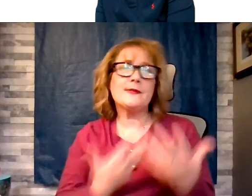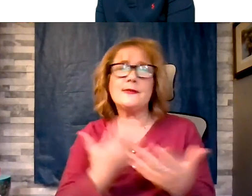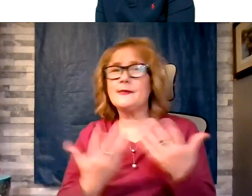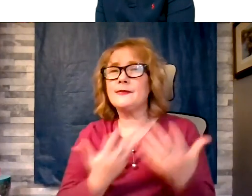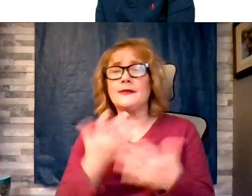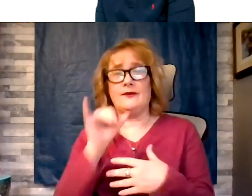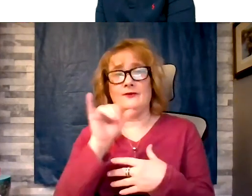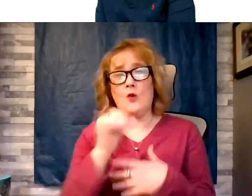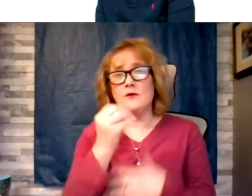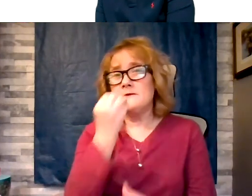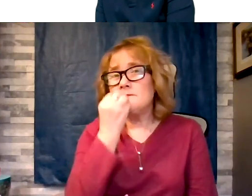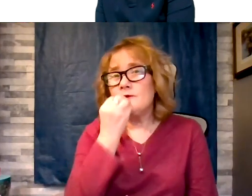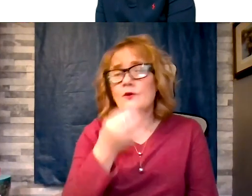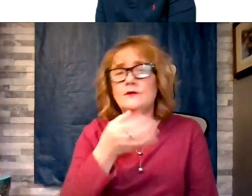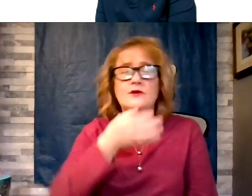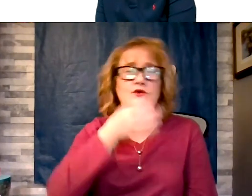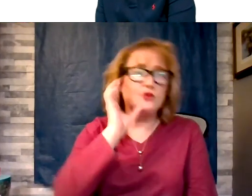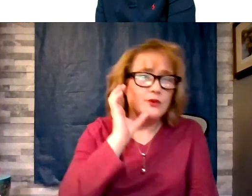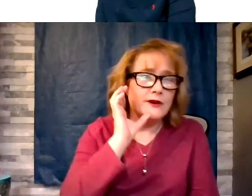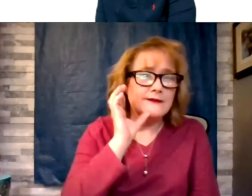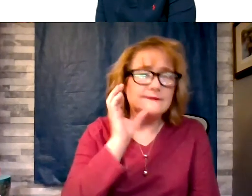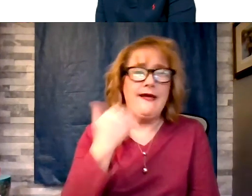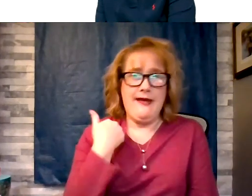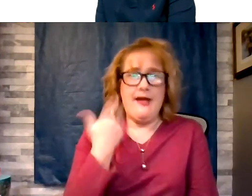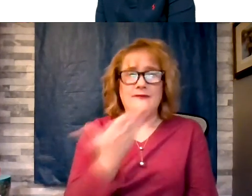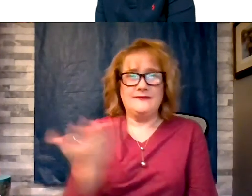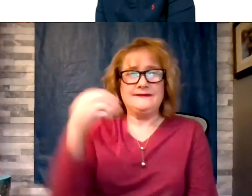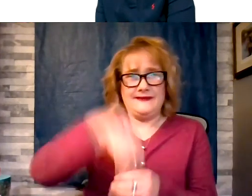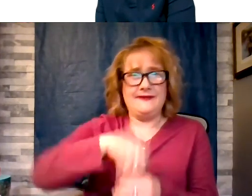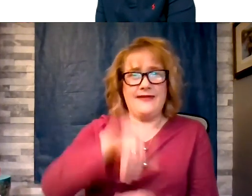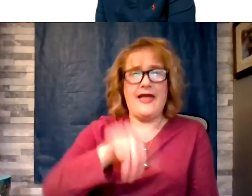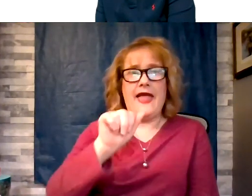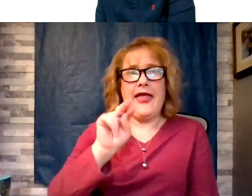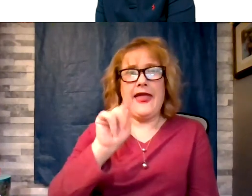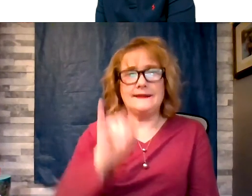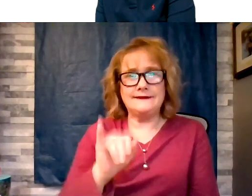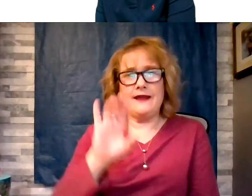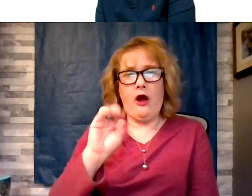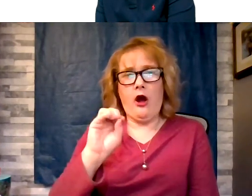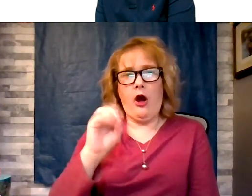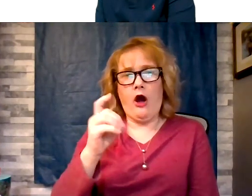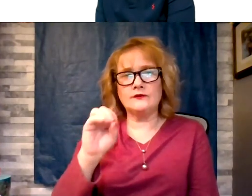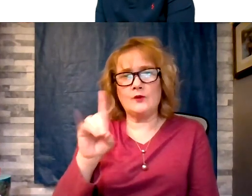contain elements in them, antioxidants that can neutralize these things. So they can be --